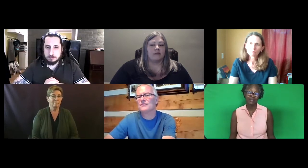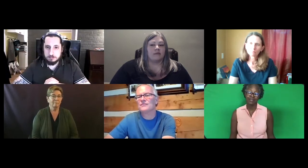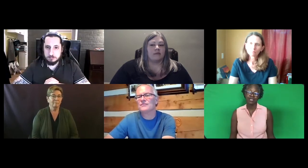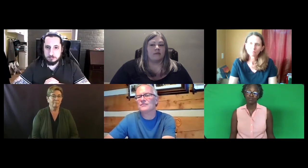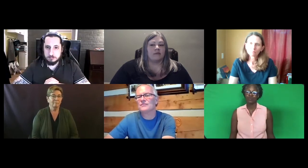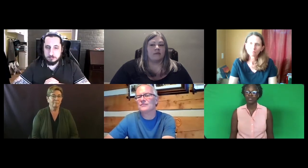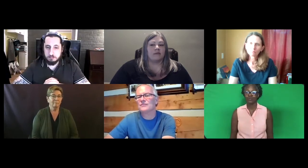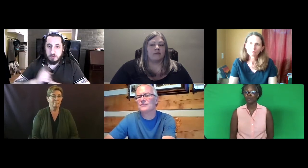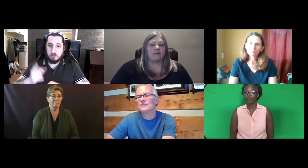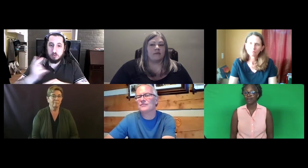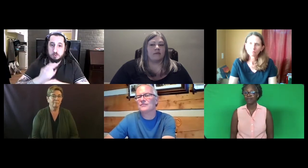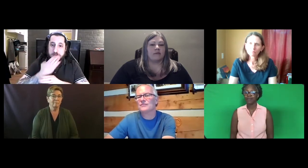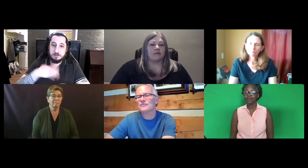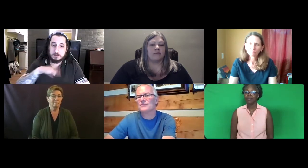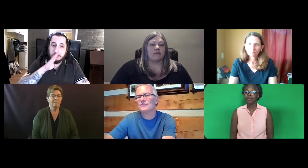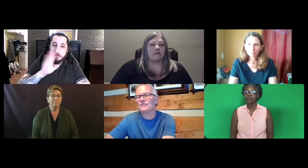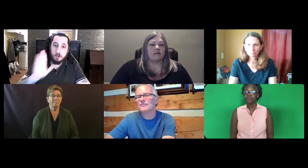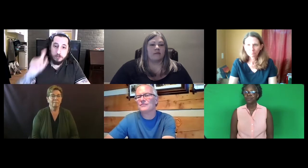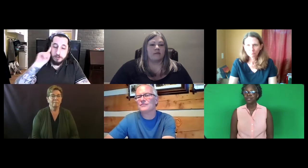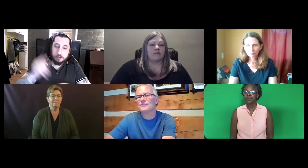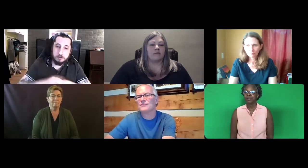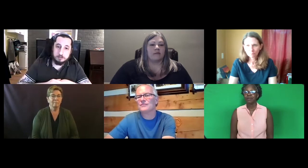they use when they're interpreting?